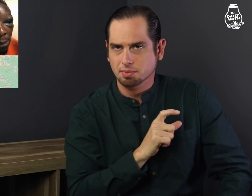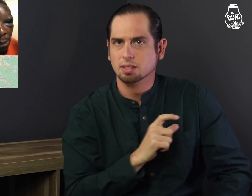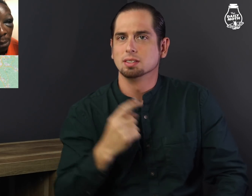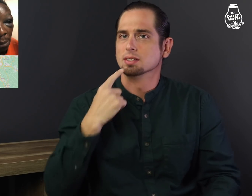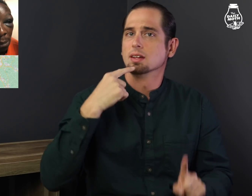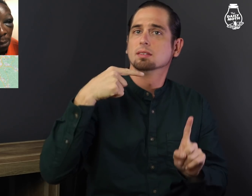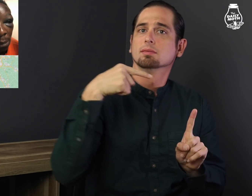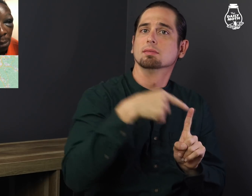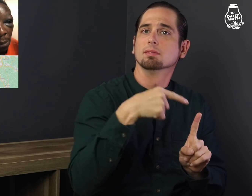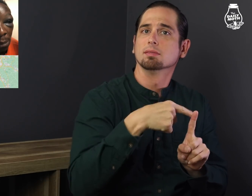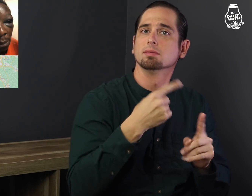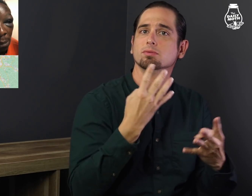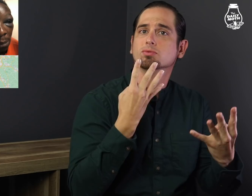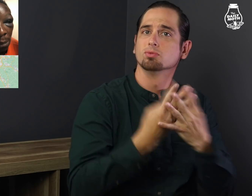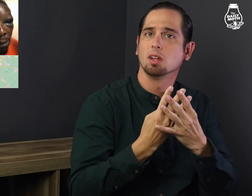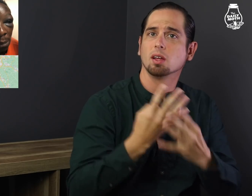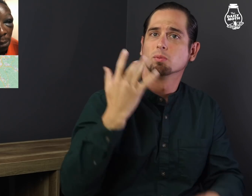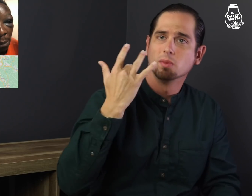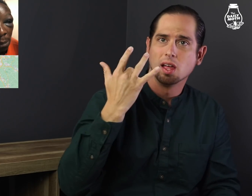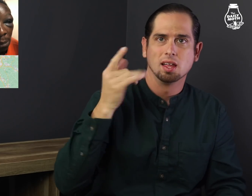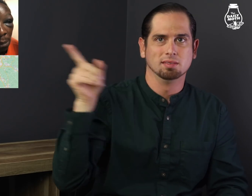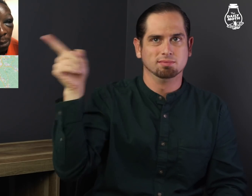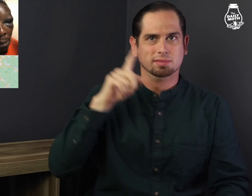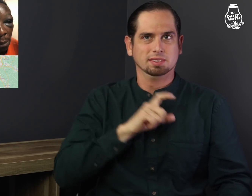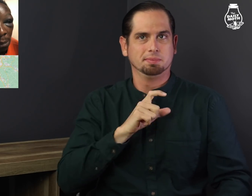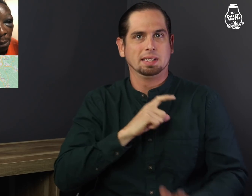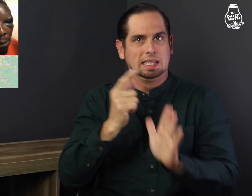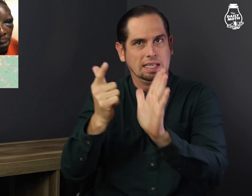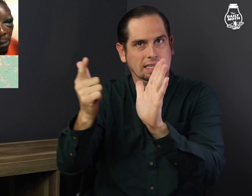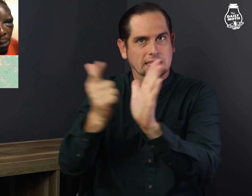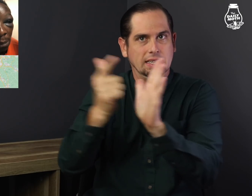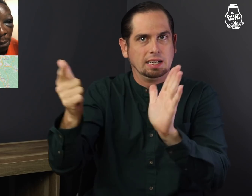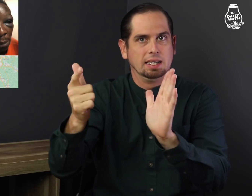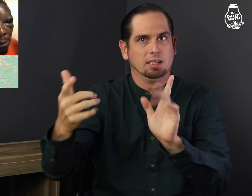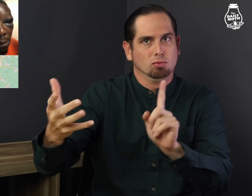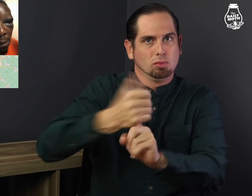the deputies and that he is in jail because he was illegally